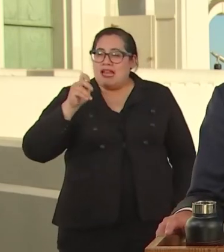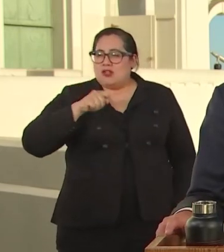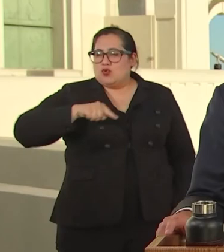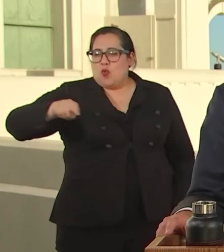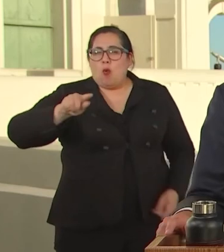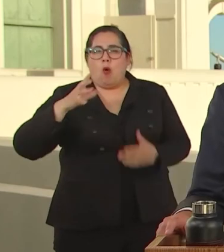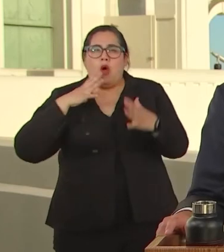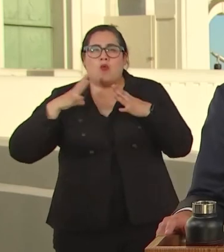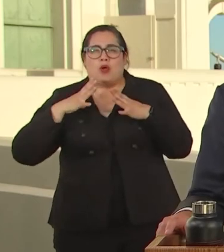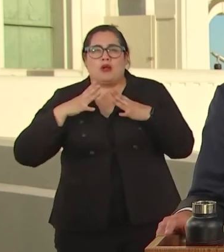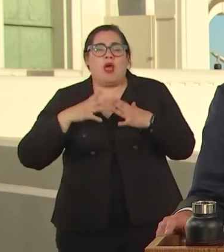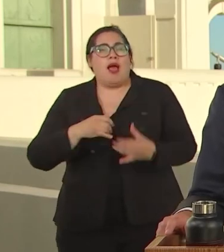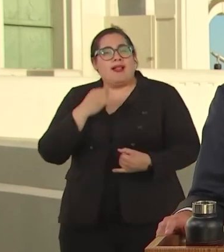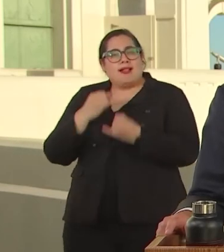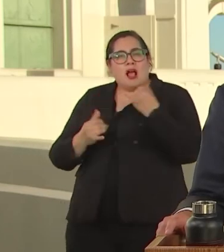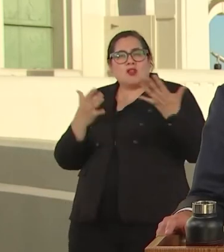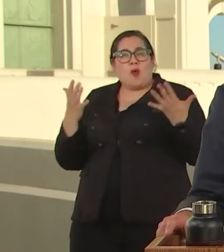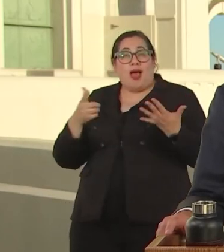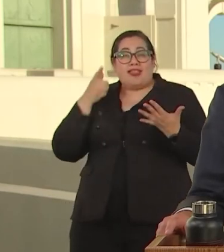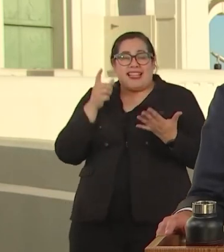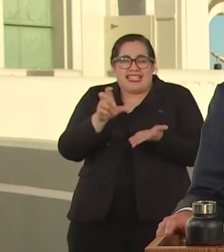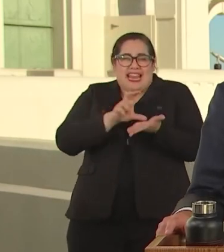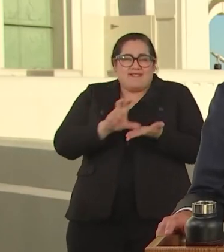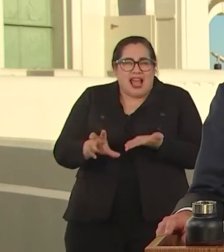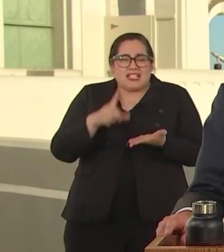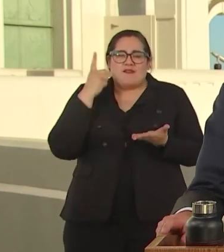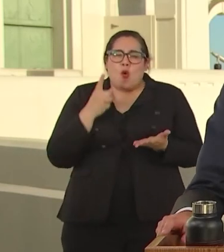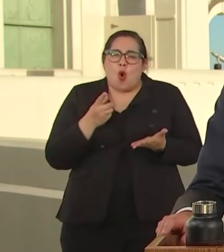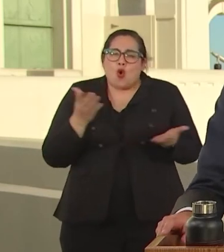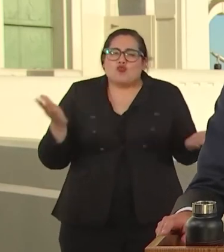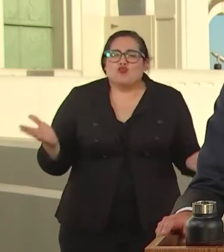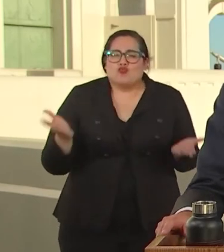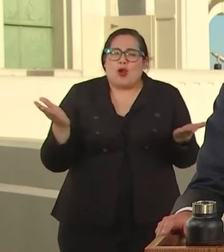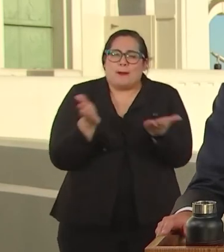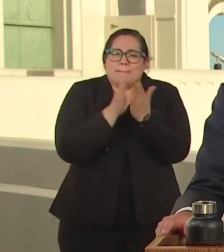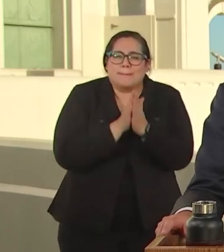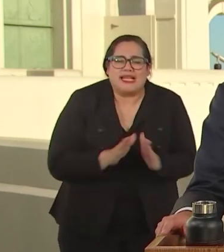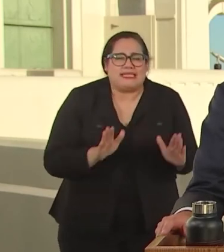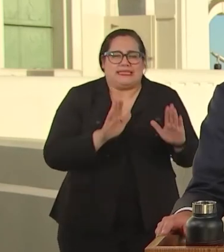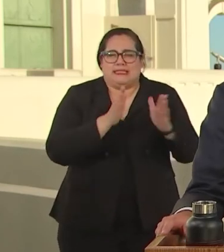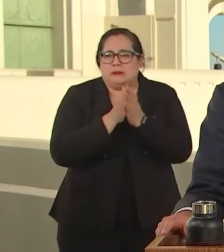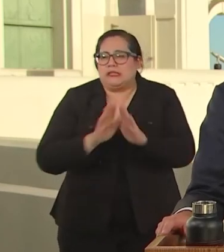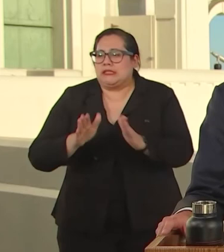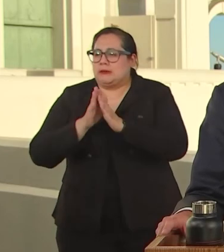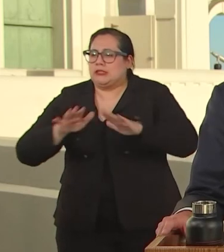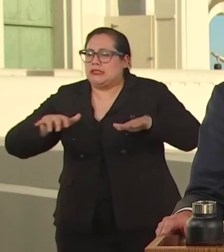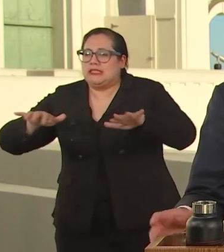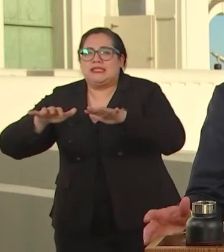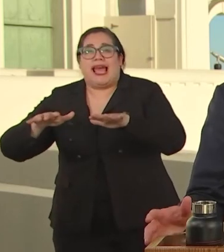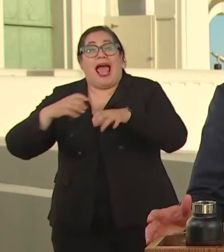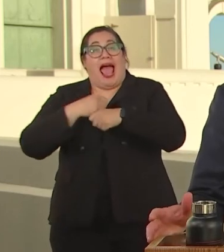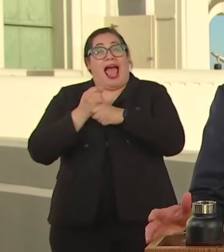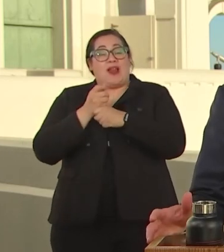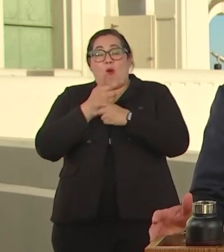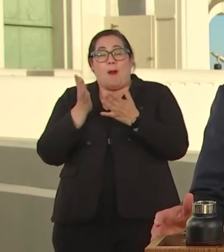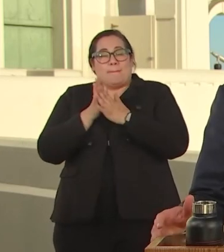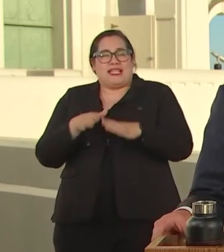PEACE MAKING AND PEACE MAKERS. THE YOUTH DEVELOPMENT PROGRAM, OR GRID, IS MADE UP OF